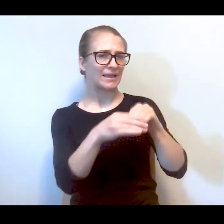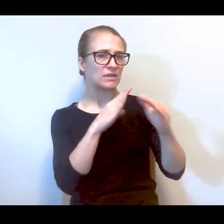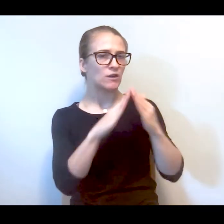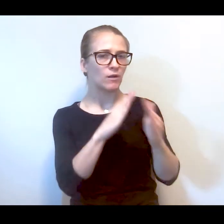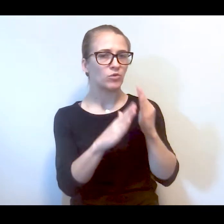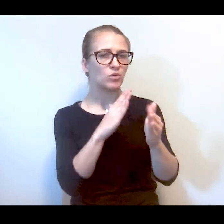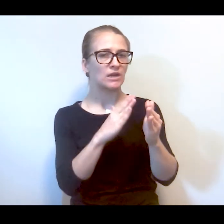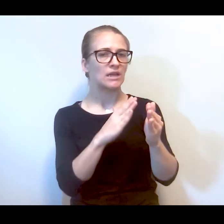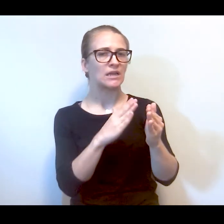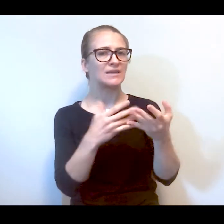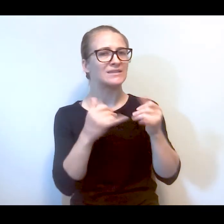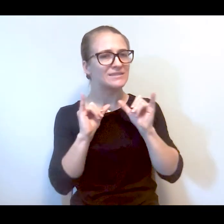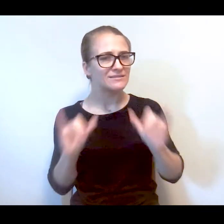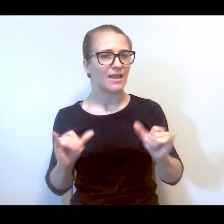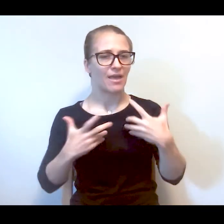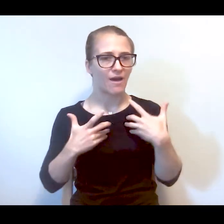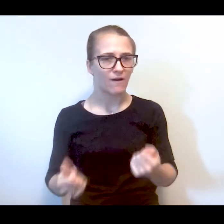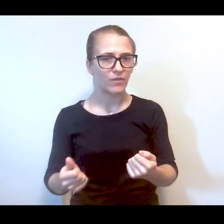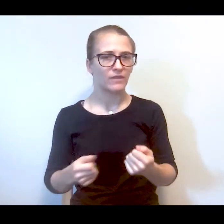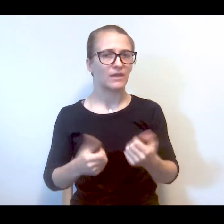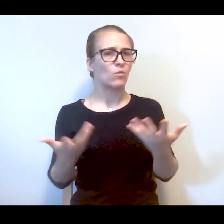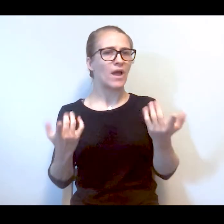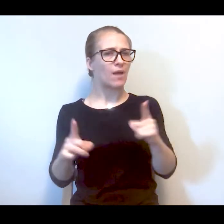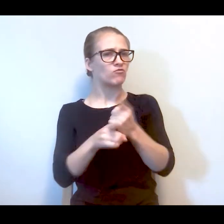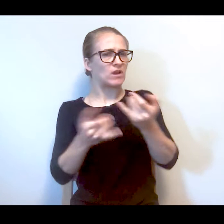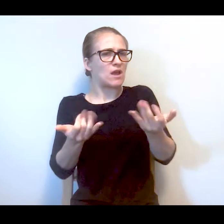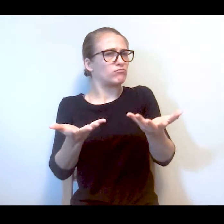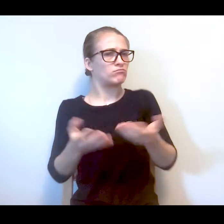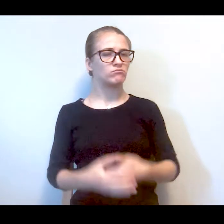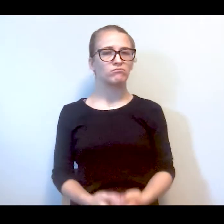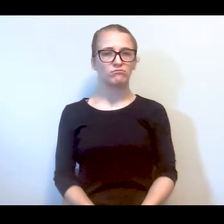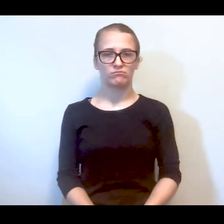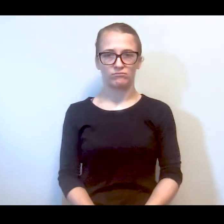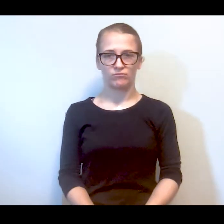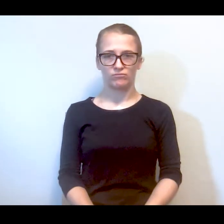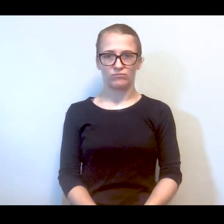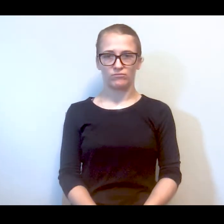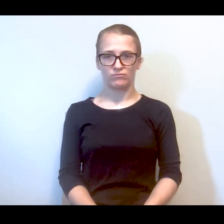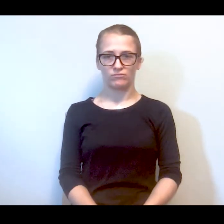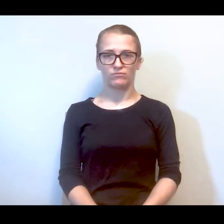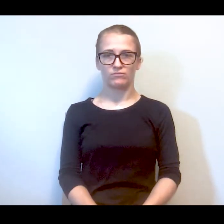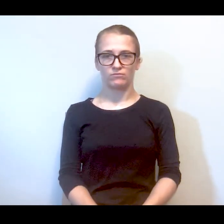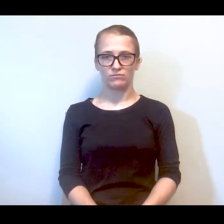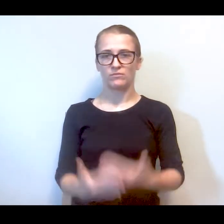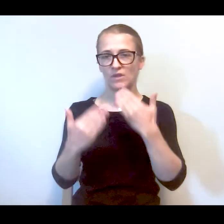communities to stay healthy and what's happening right now? Yeah, definitely. Thanks for that